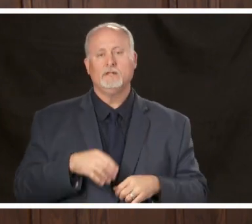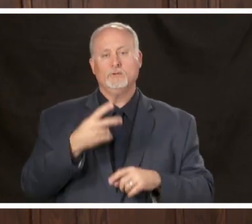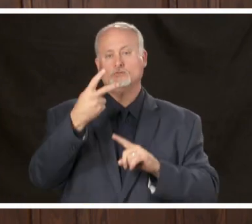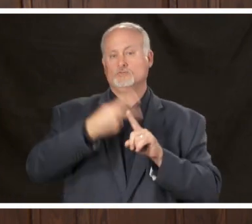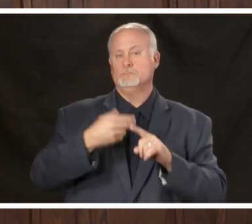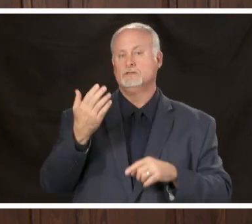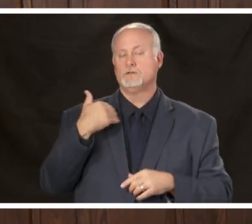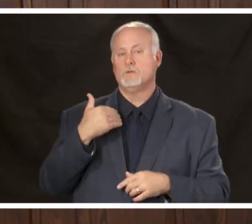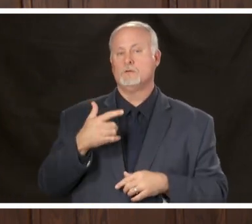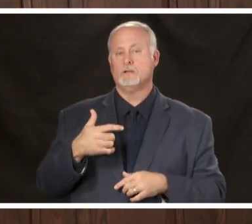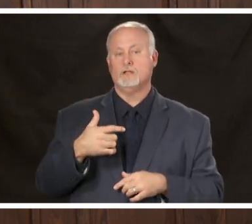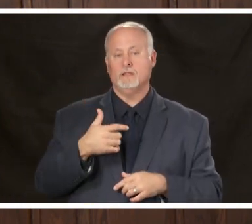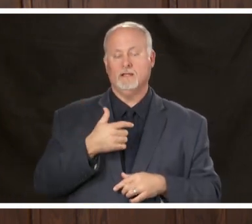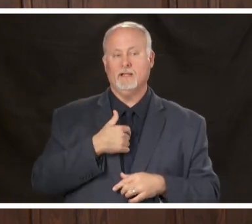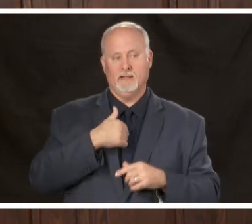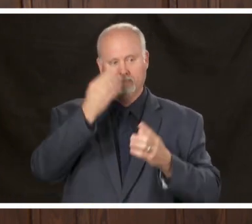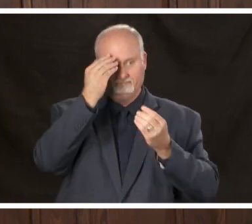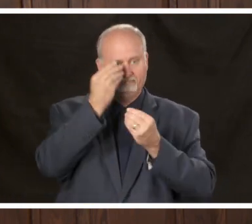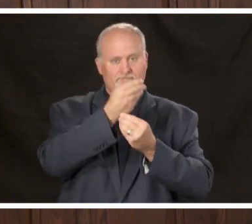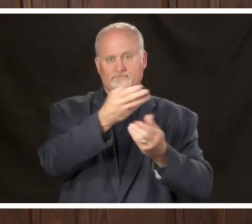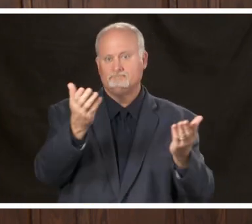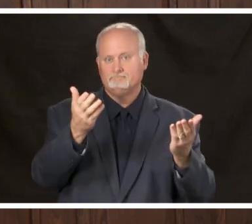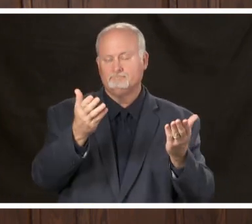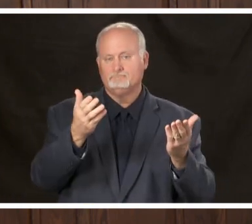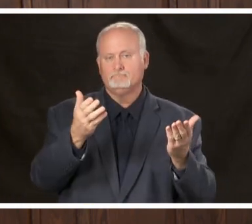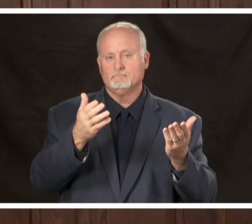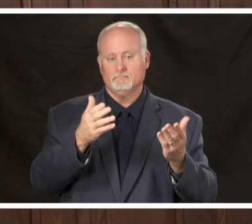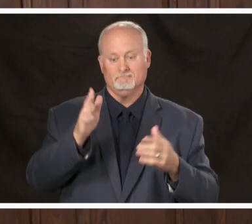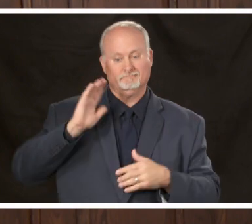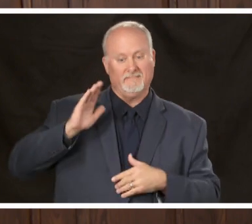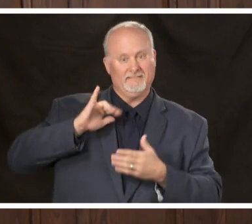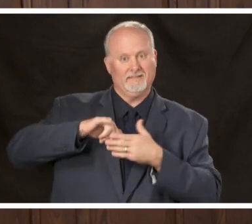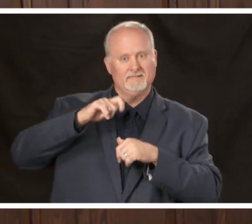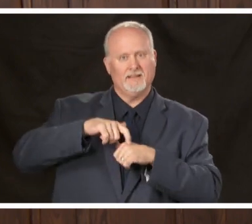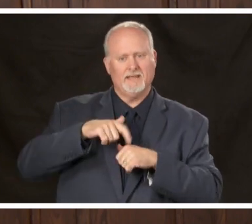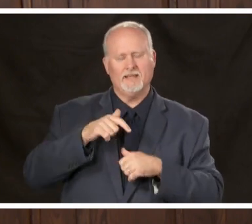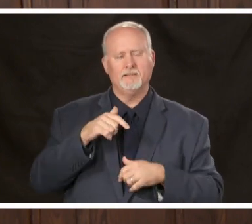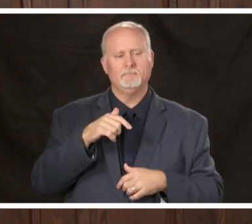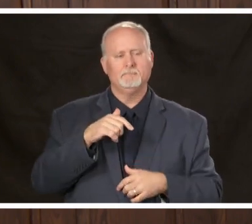addressed the media and we at that time we're looking at a situation where we